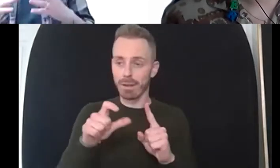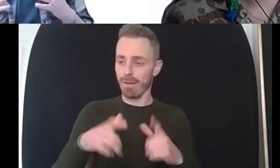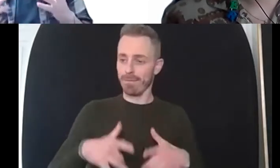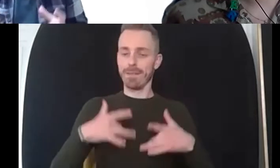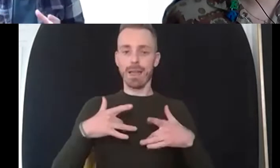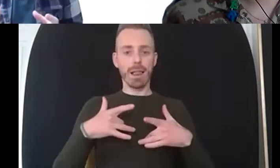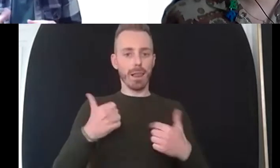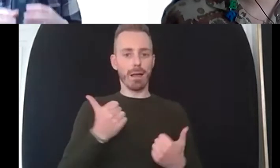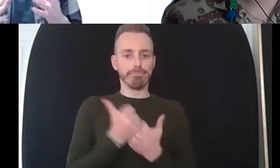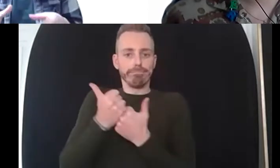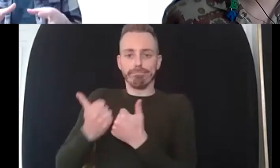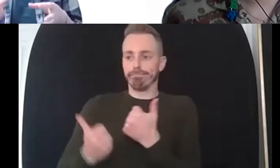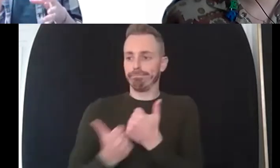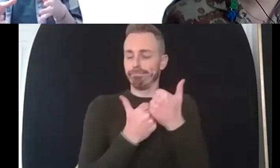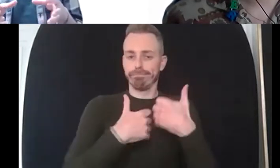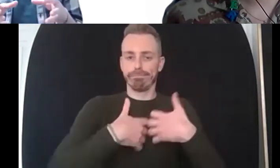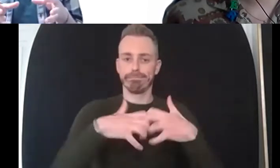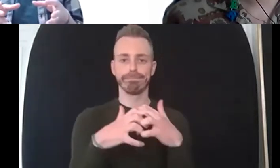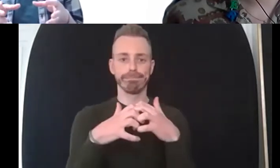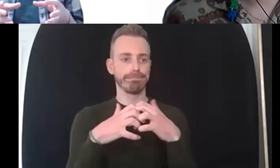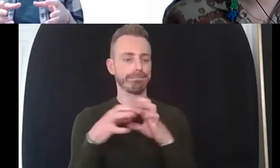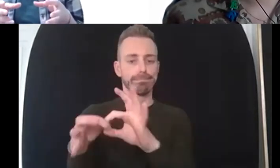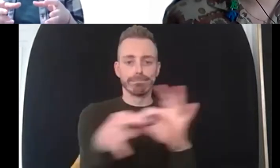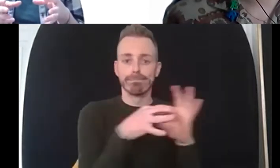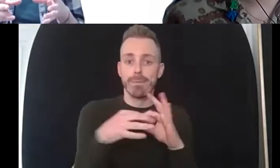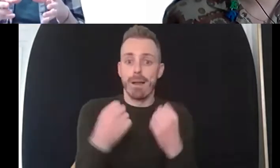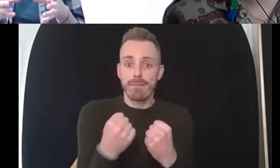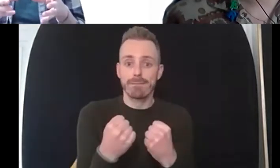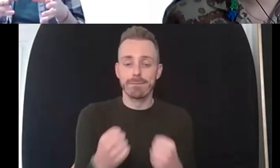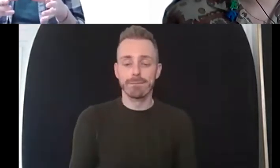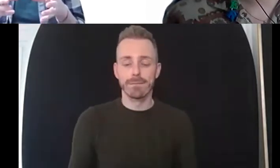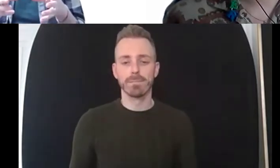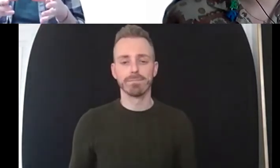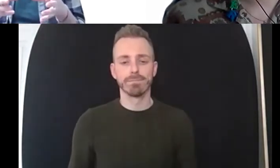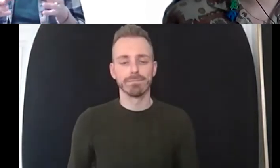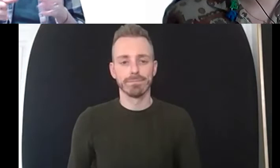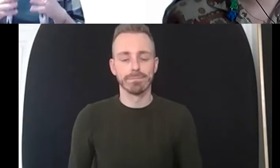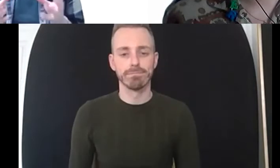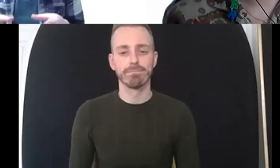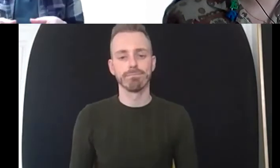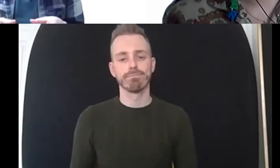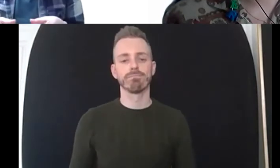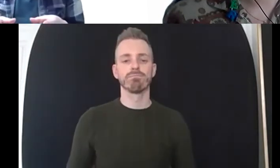has different aspects of self in terms of whether they feel um you know whether they're anti-social